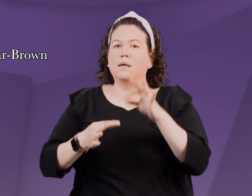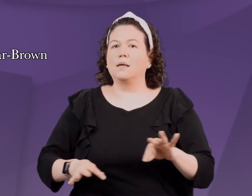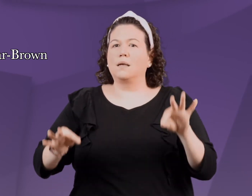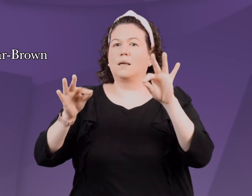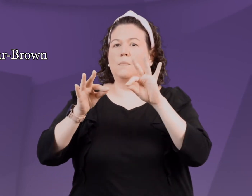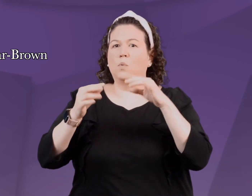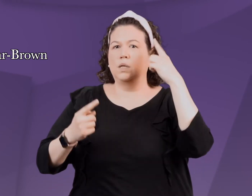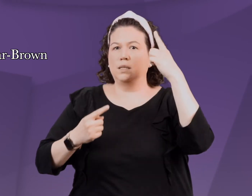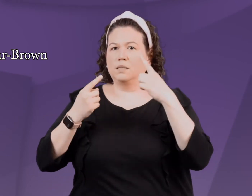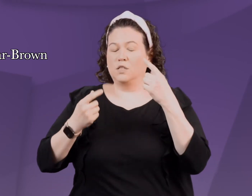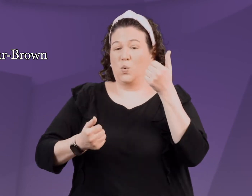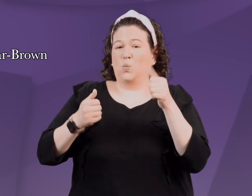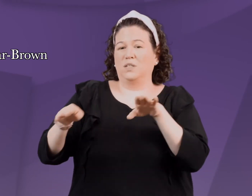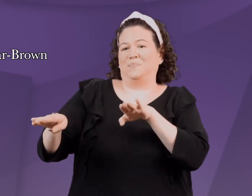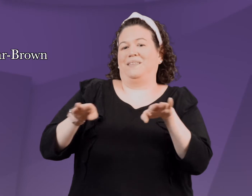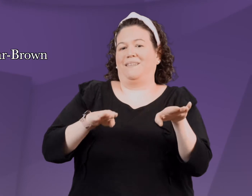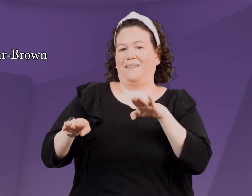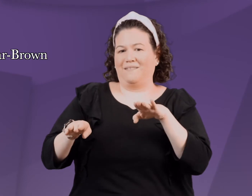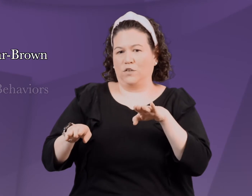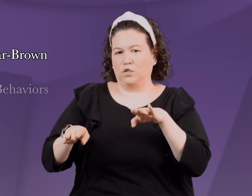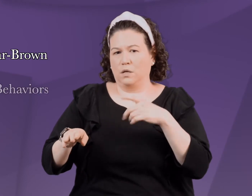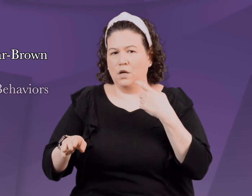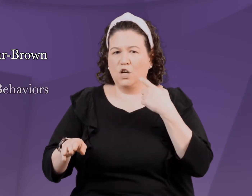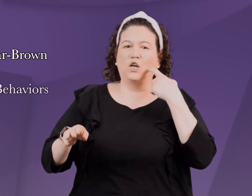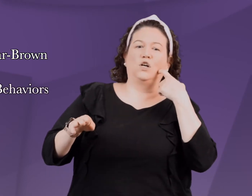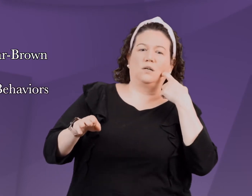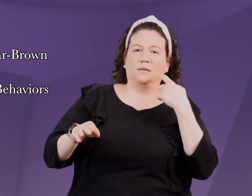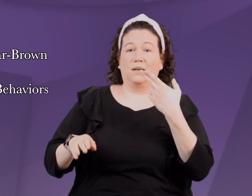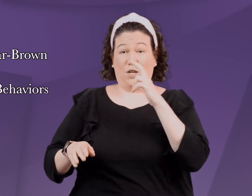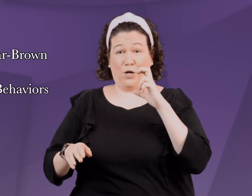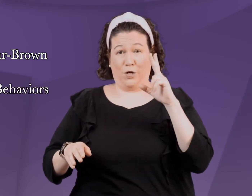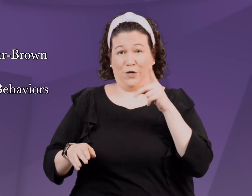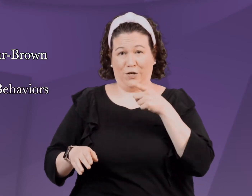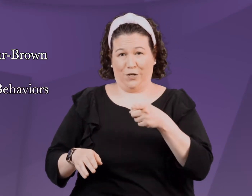with to consider which of your child's behaviors hook you.